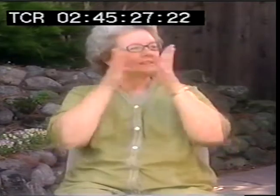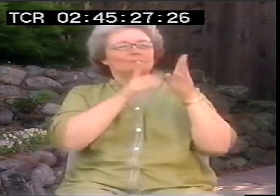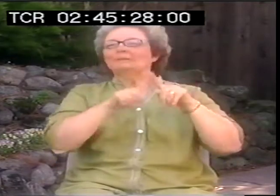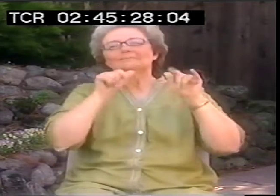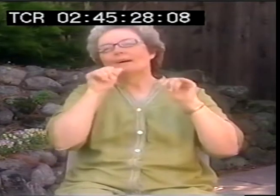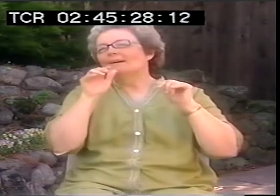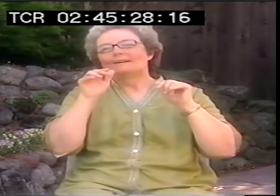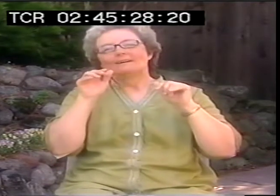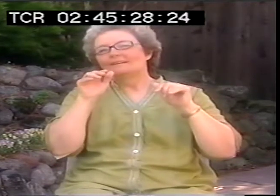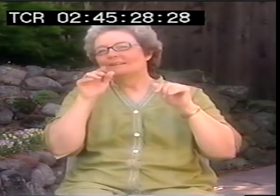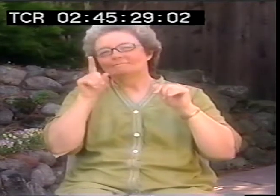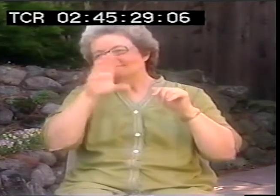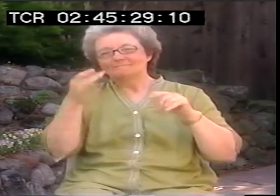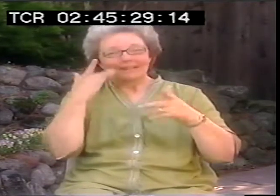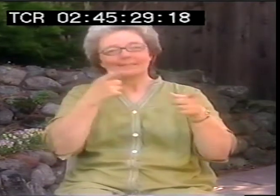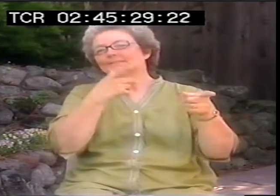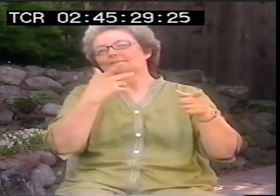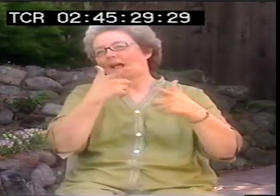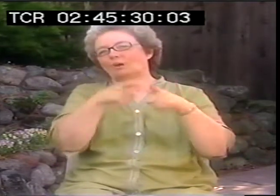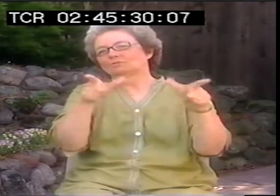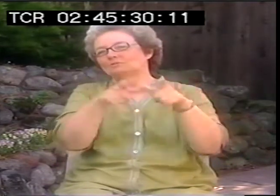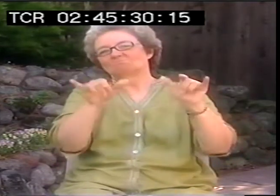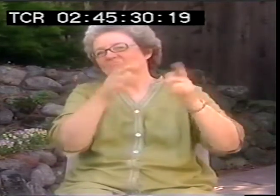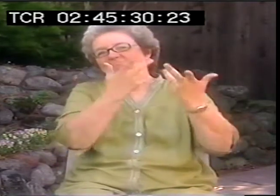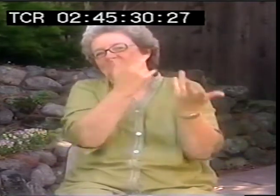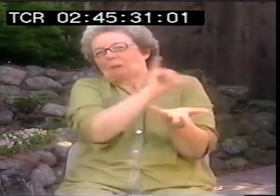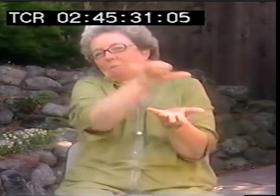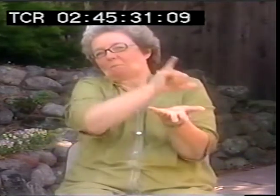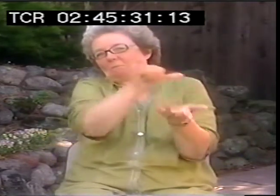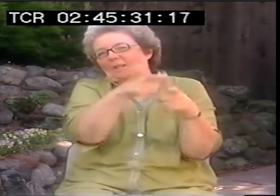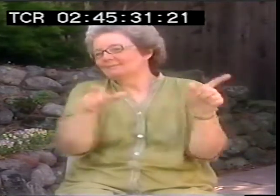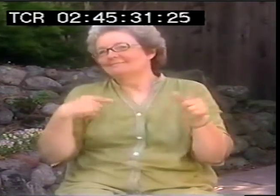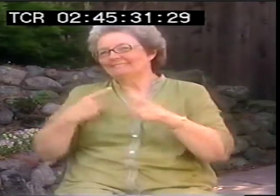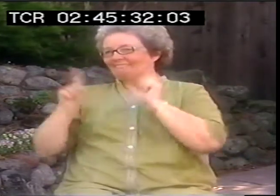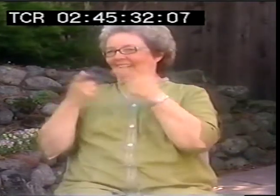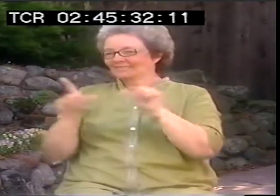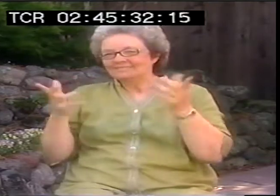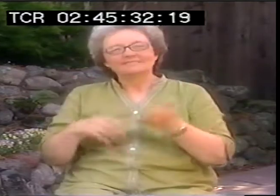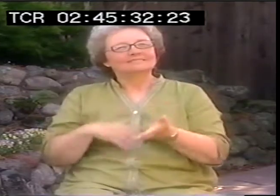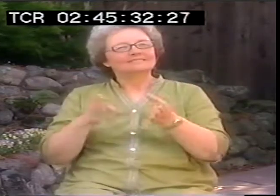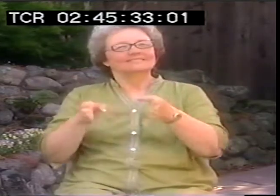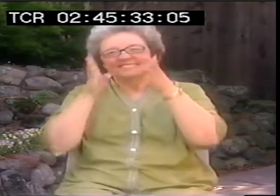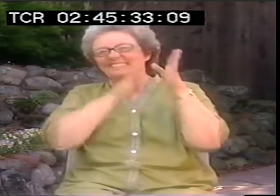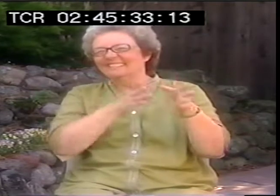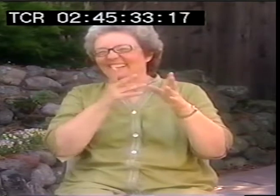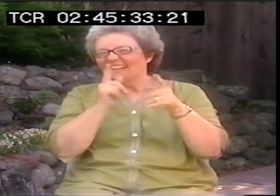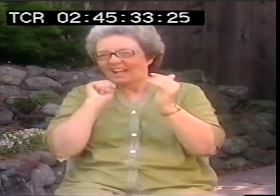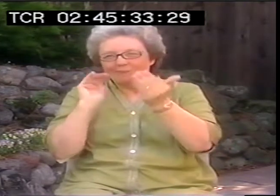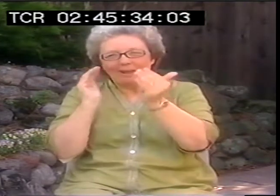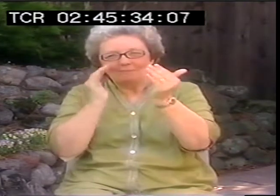those folks come from families with straight parents, just as 90% of Deaf people have hearing parents. That is an interesting similarity. They - just as we -